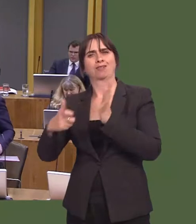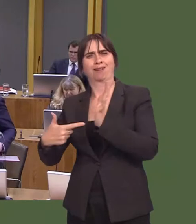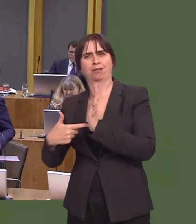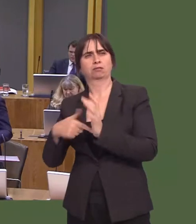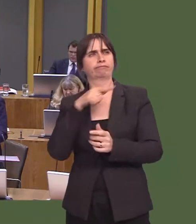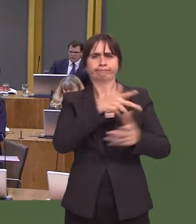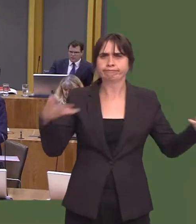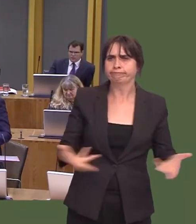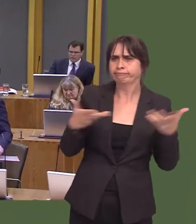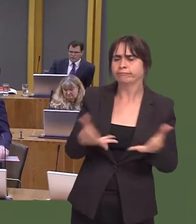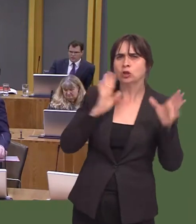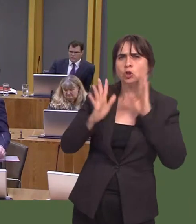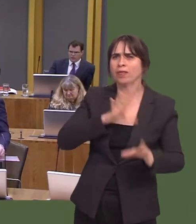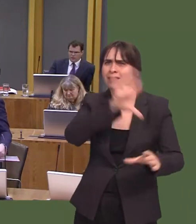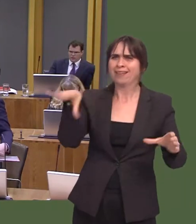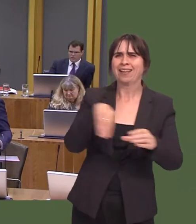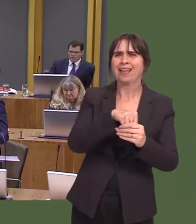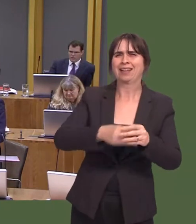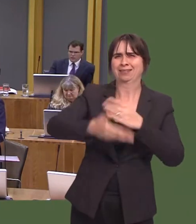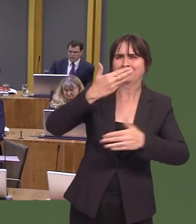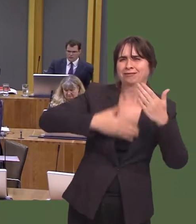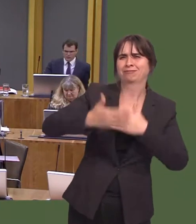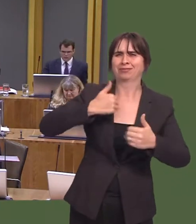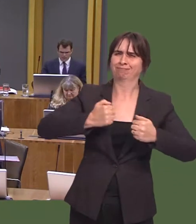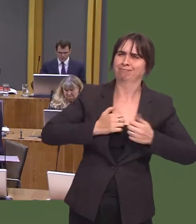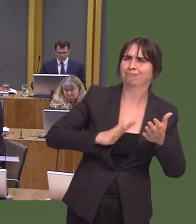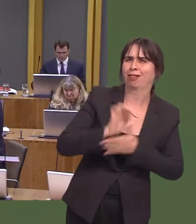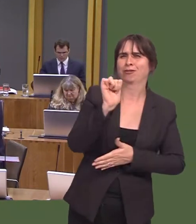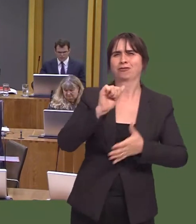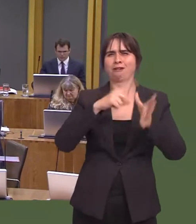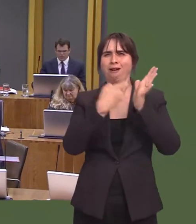in arts, culture and heritage, and equally includes innovative work experience placements.